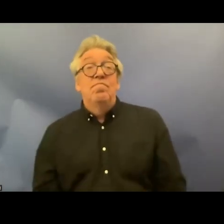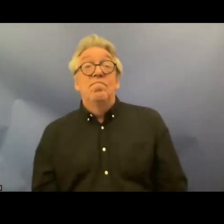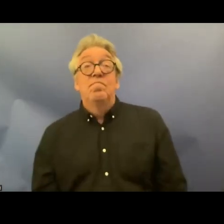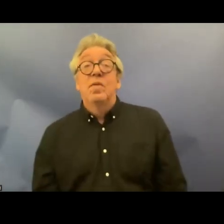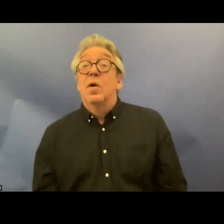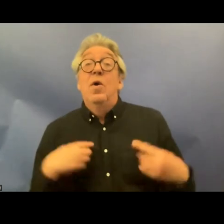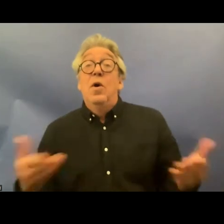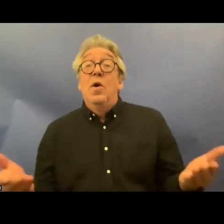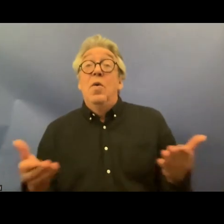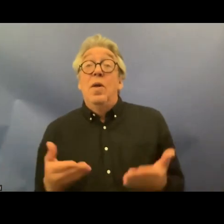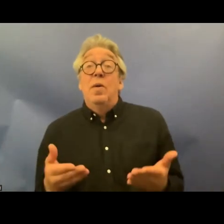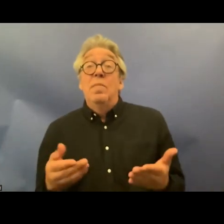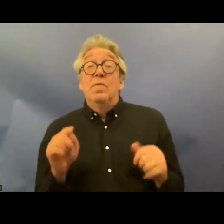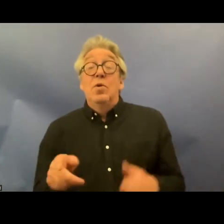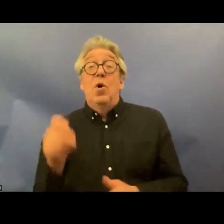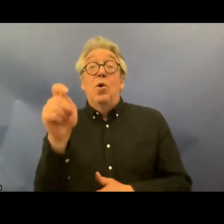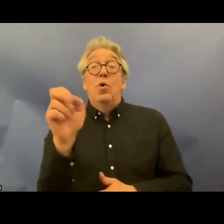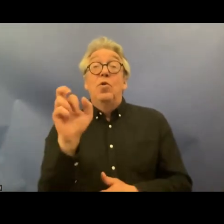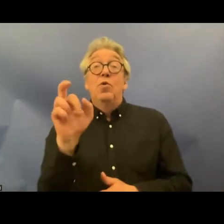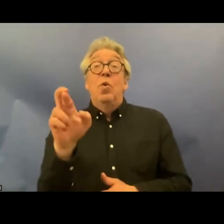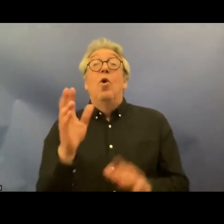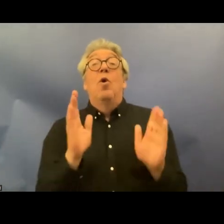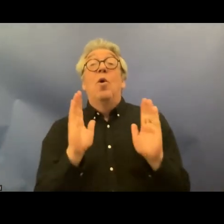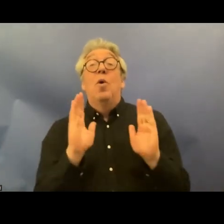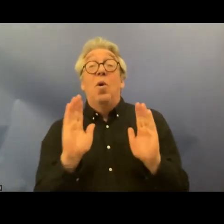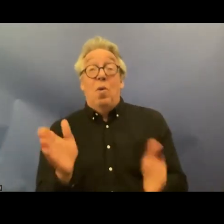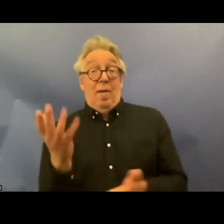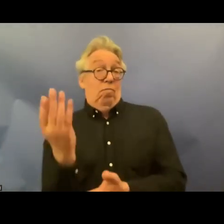recorded by Tor and uploaded in